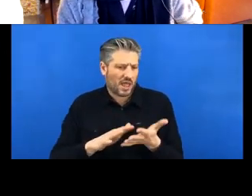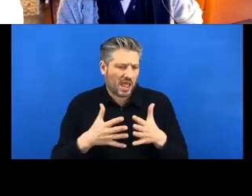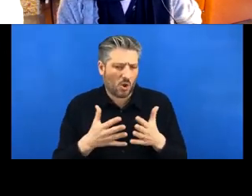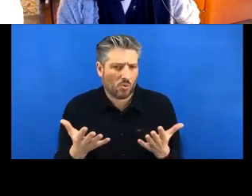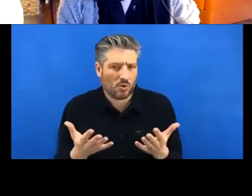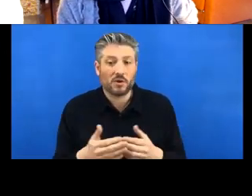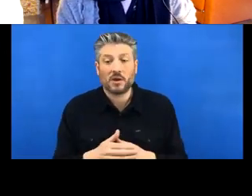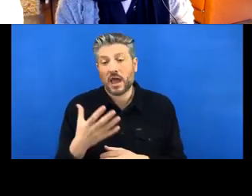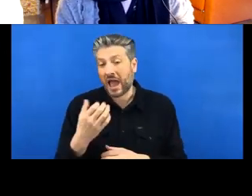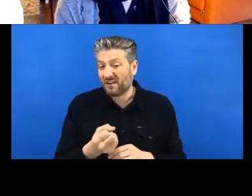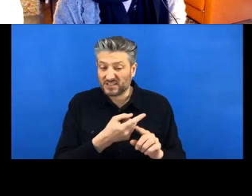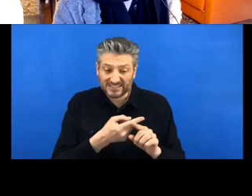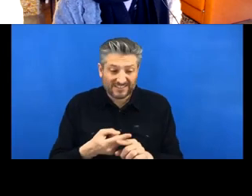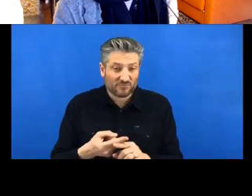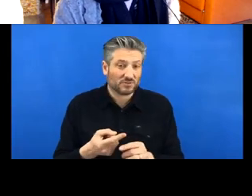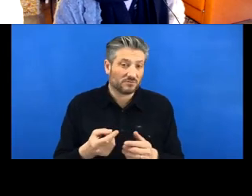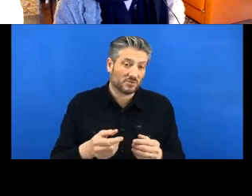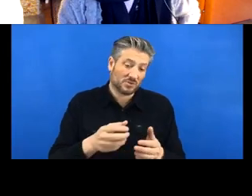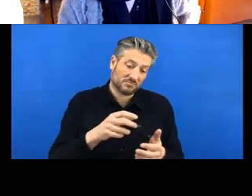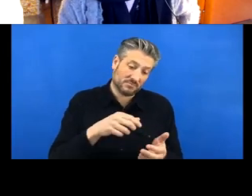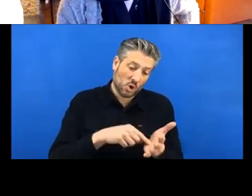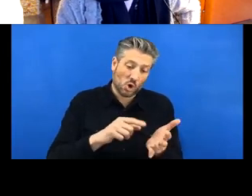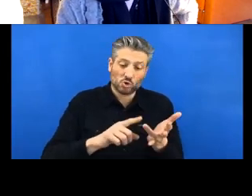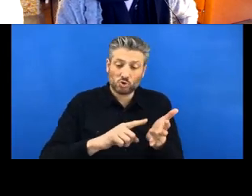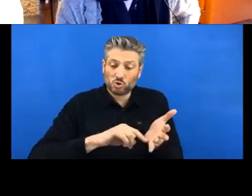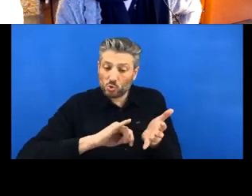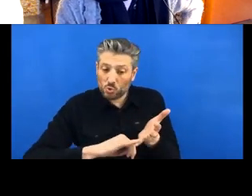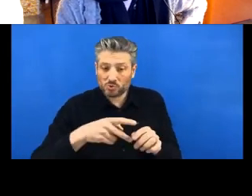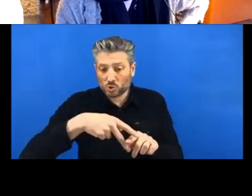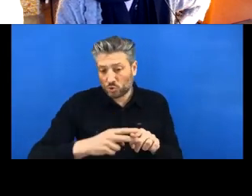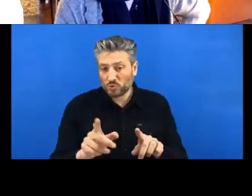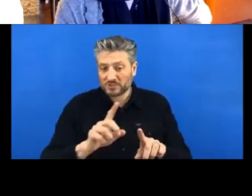but the most kind of common combination is using Git together with GitHub.